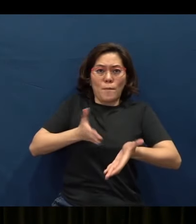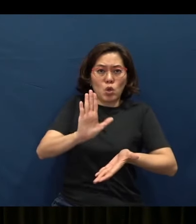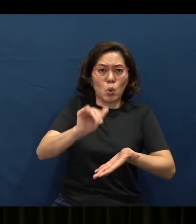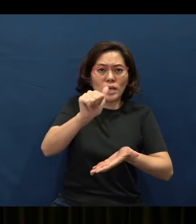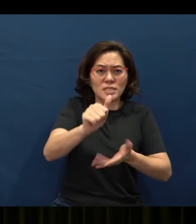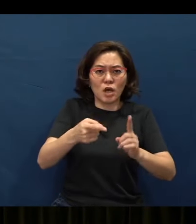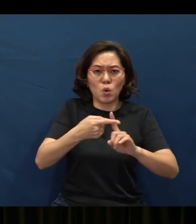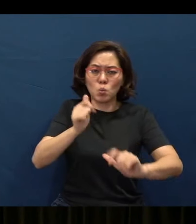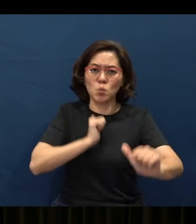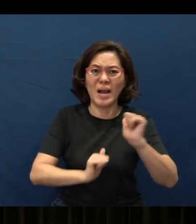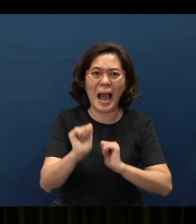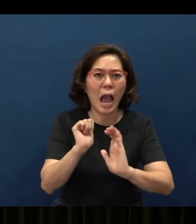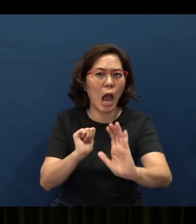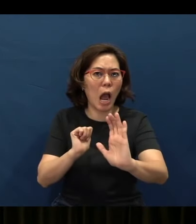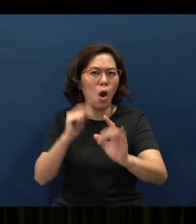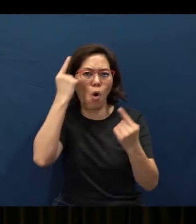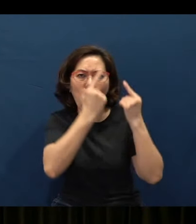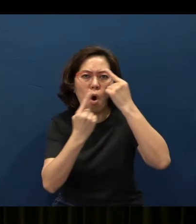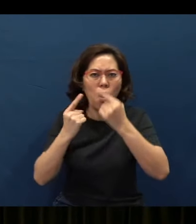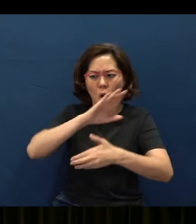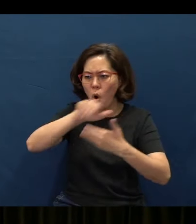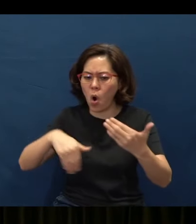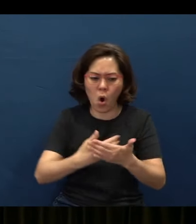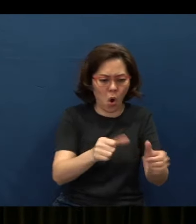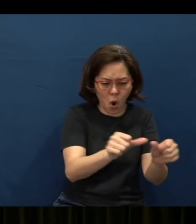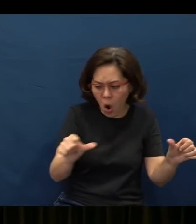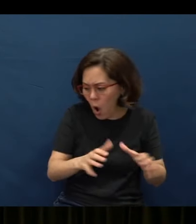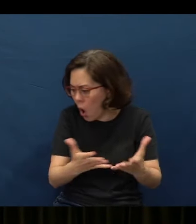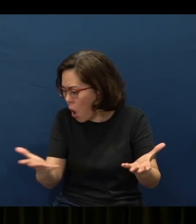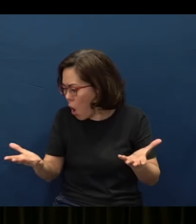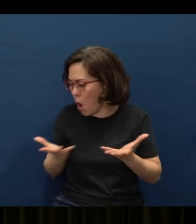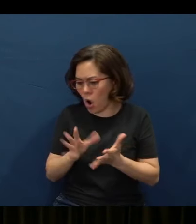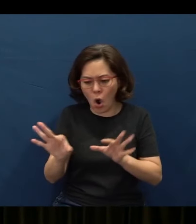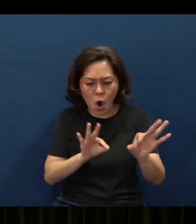cause of action, consider your circumstances and your options.”